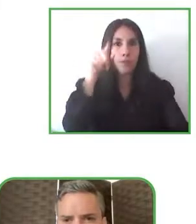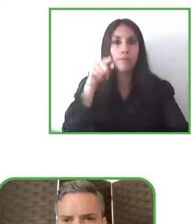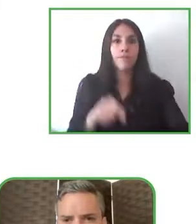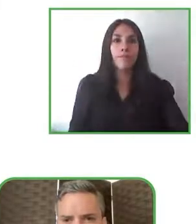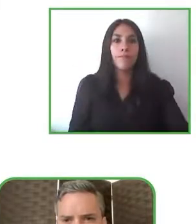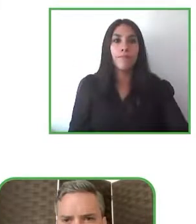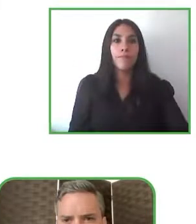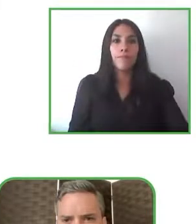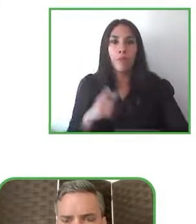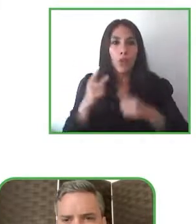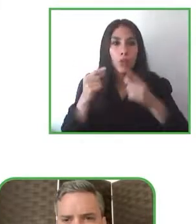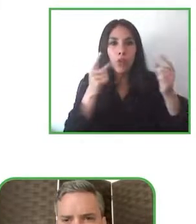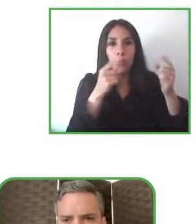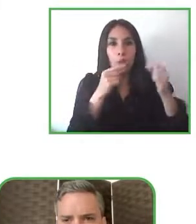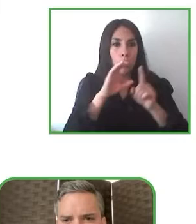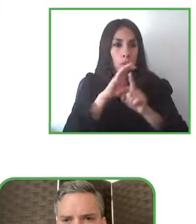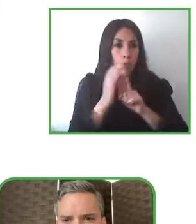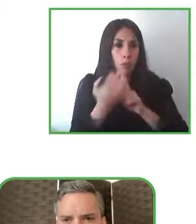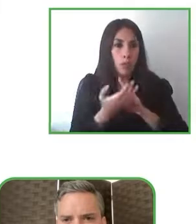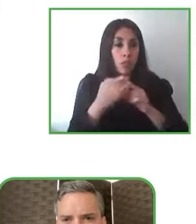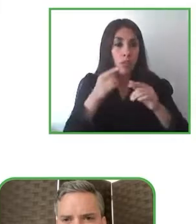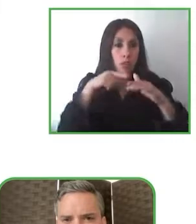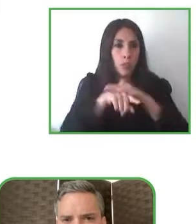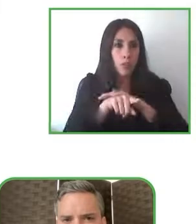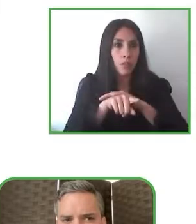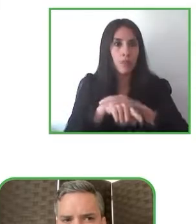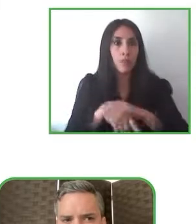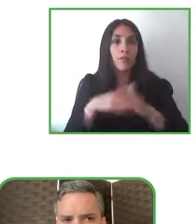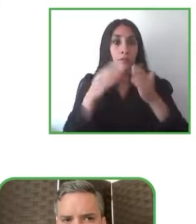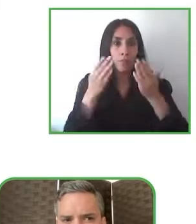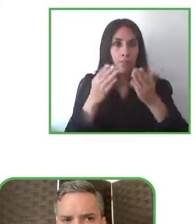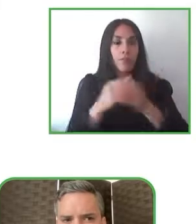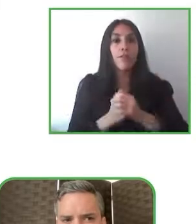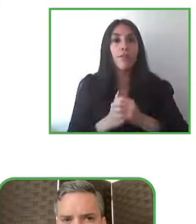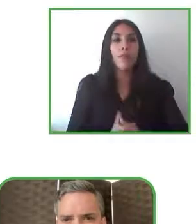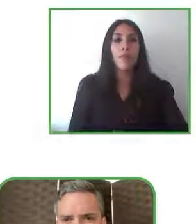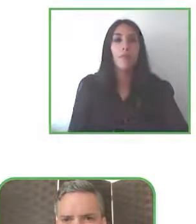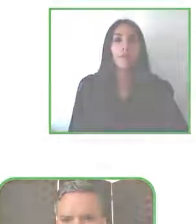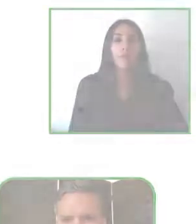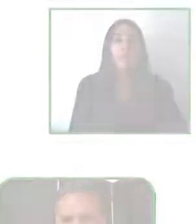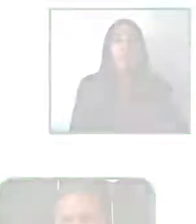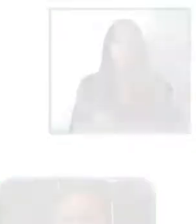for and consider the culture to be accessible that's what we have to follow from now